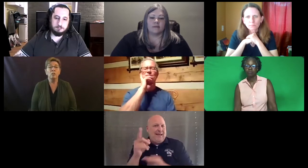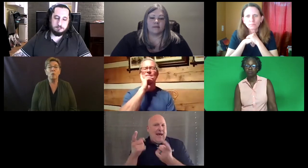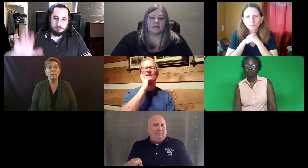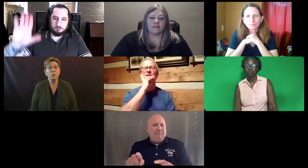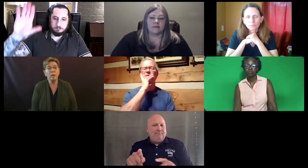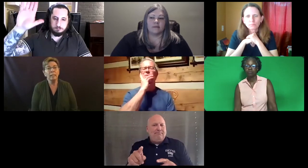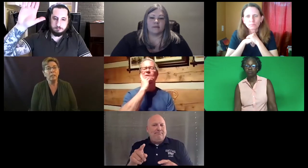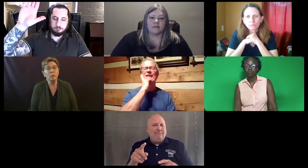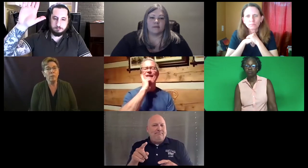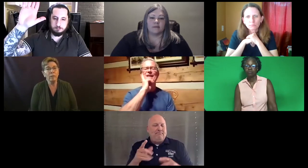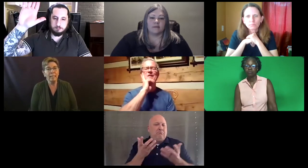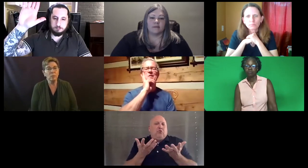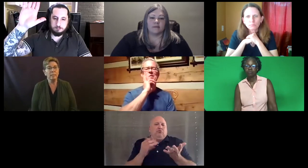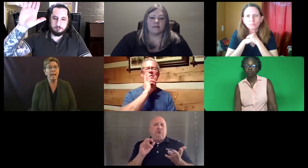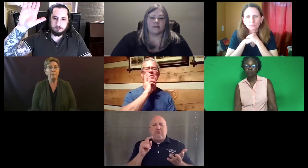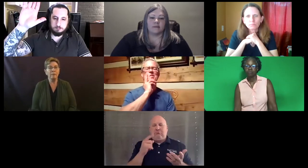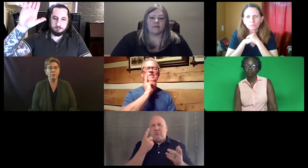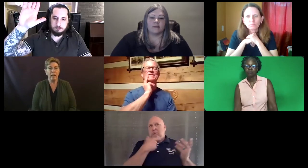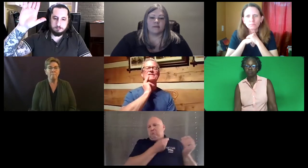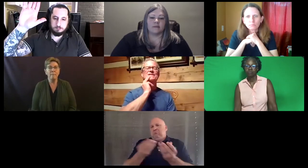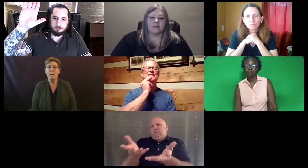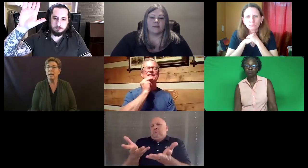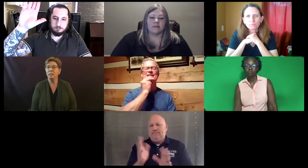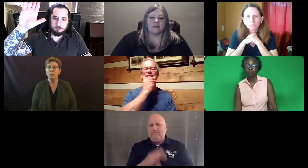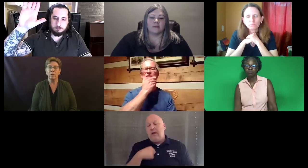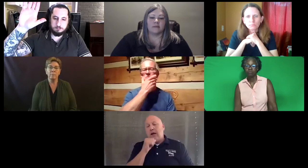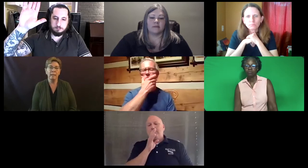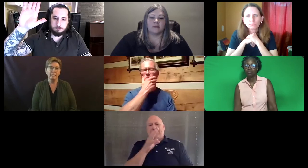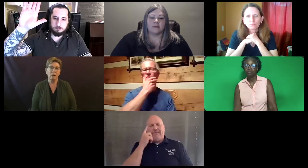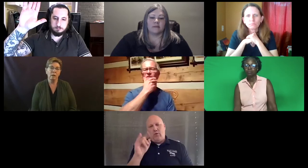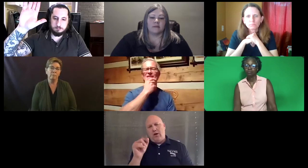So I've just wanted to let you know that that's what happened for them. And I just wanted to pass that on.